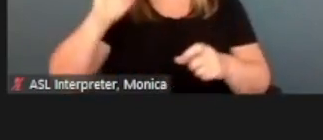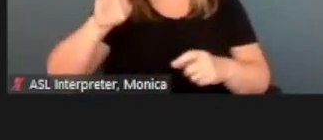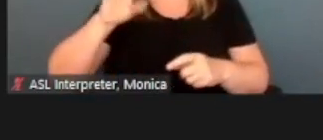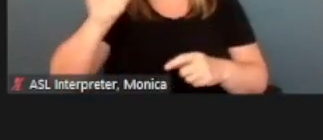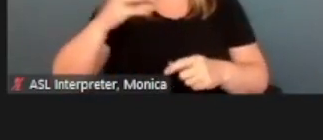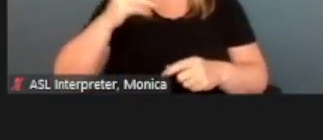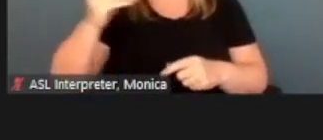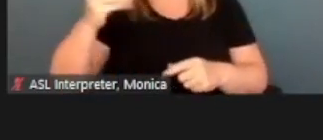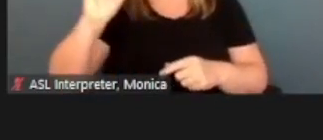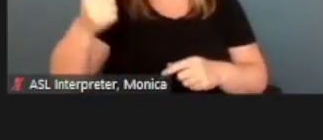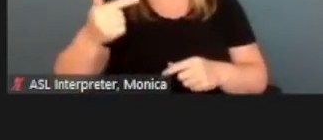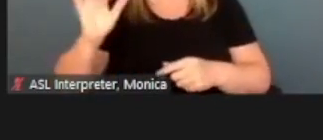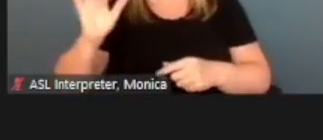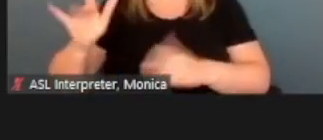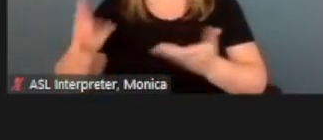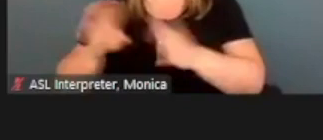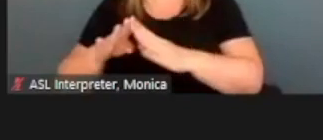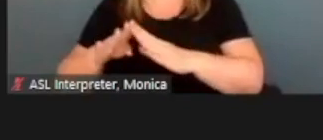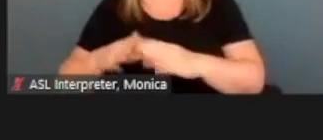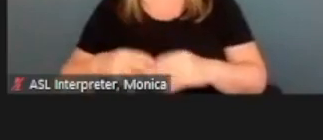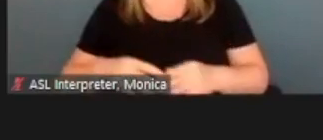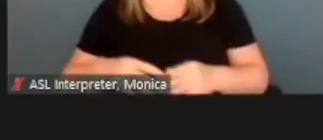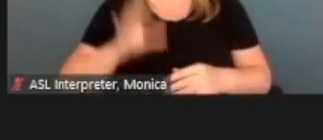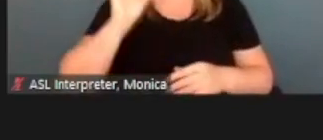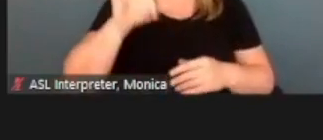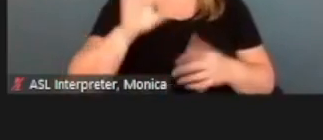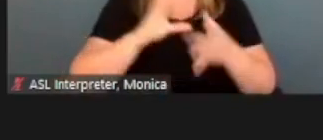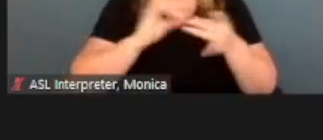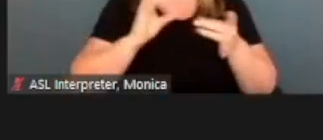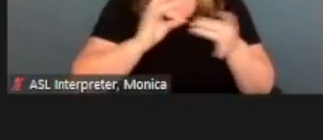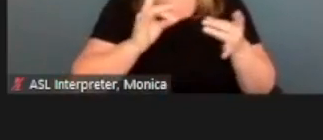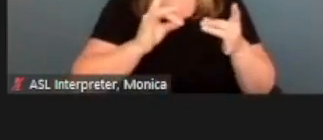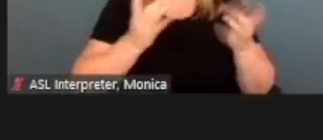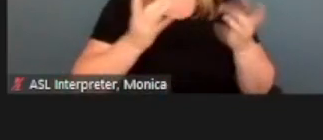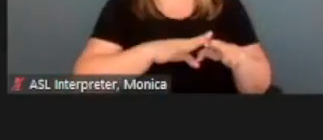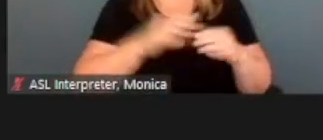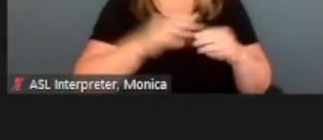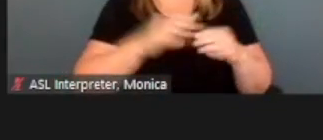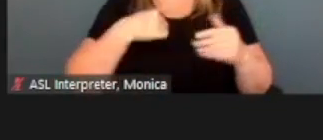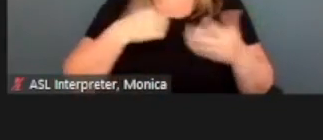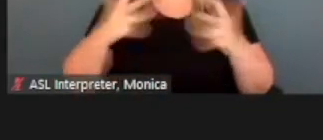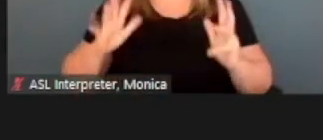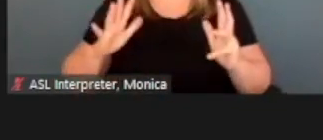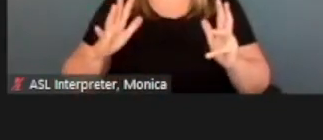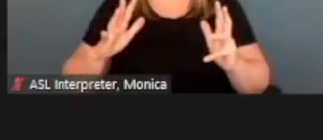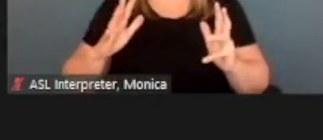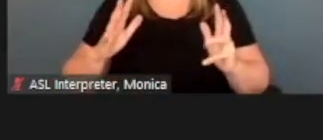The new now goes away because I've taken the action, I've understood what I need to do,